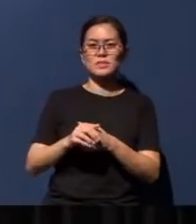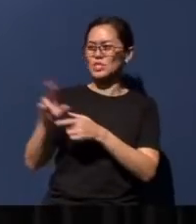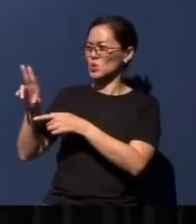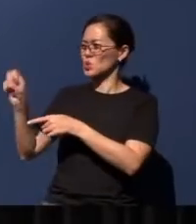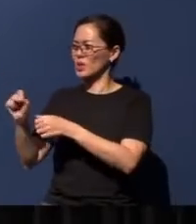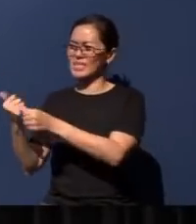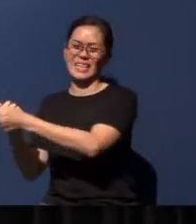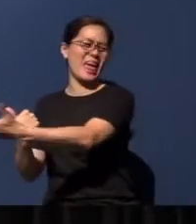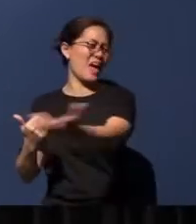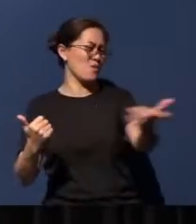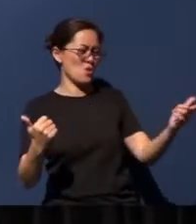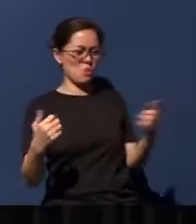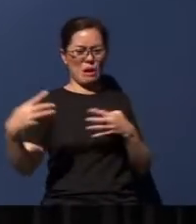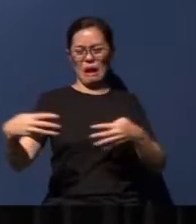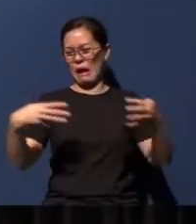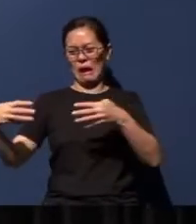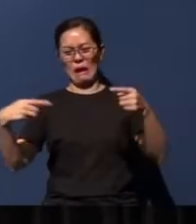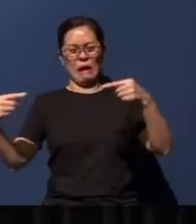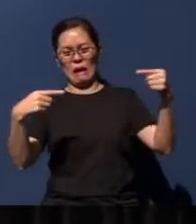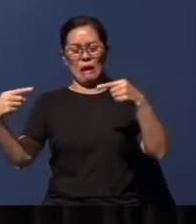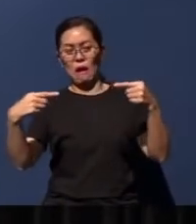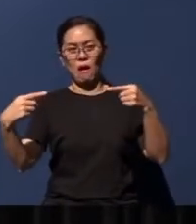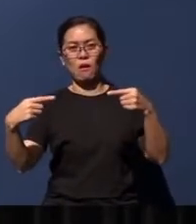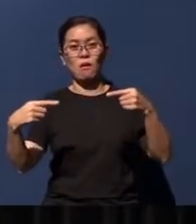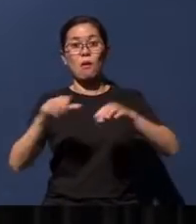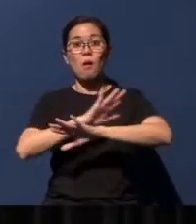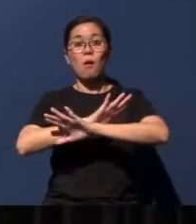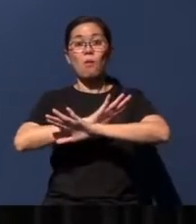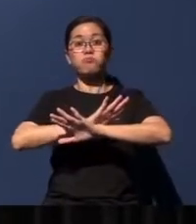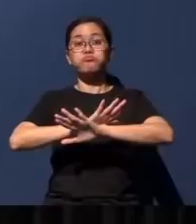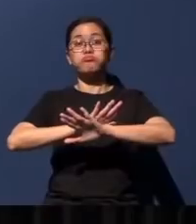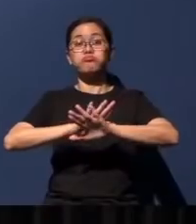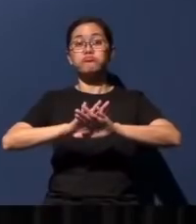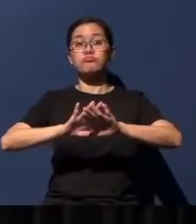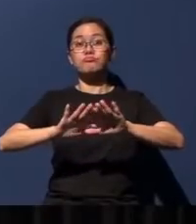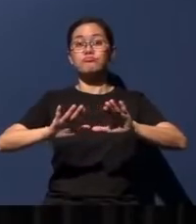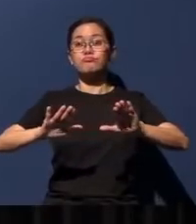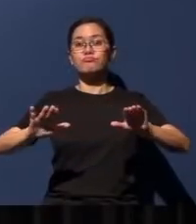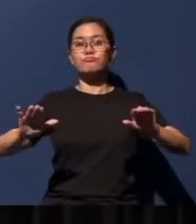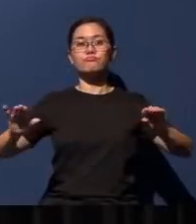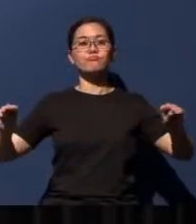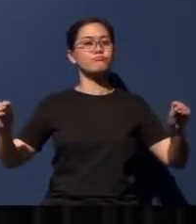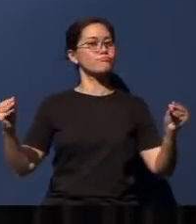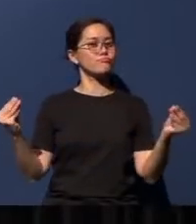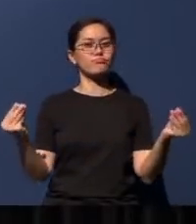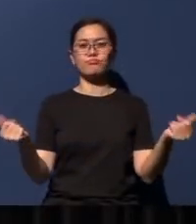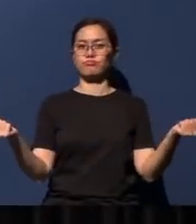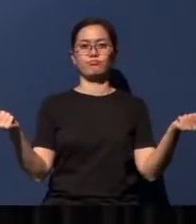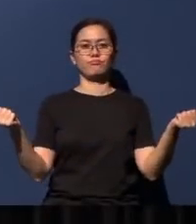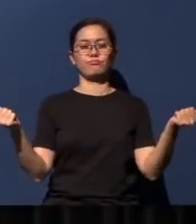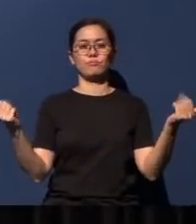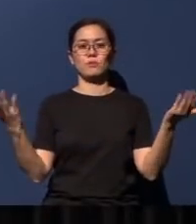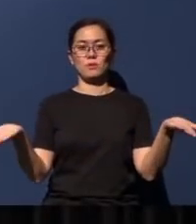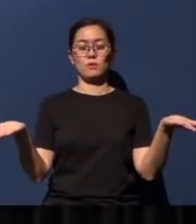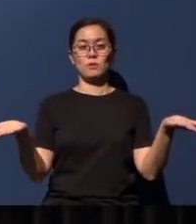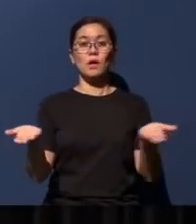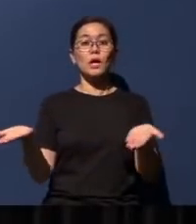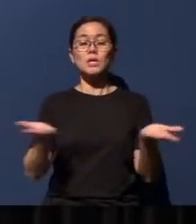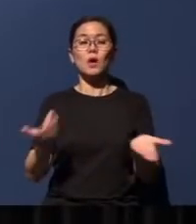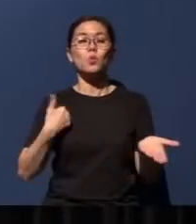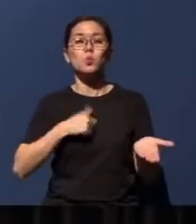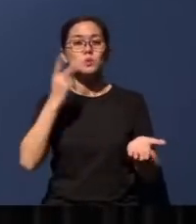you know. So all these will be amicably resolved. See, here we are actually seeing a contrast that